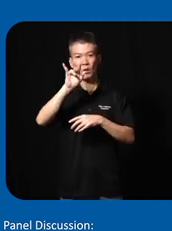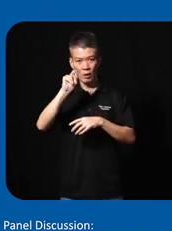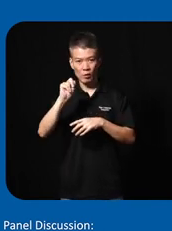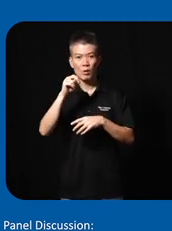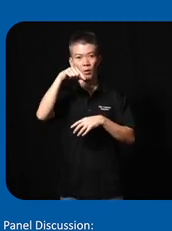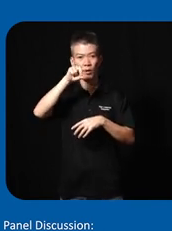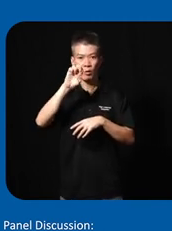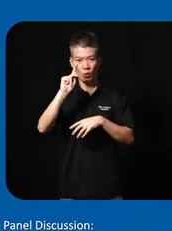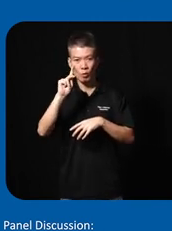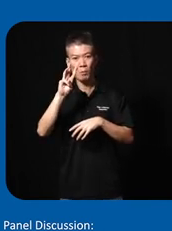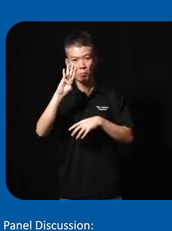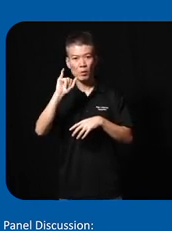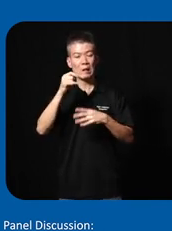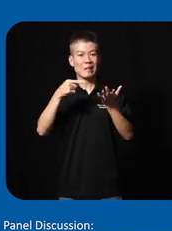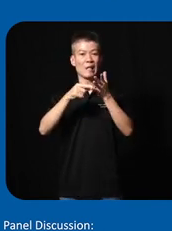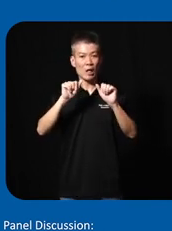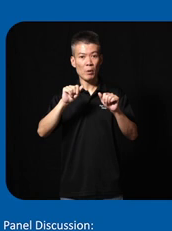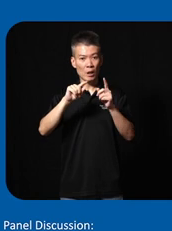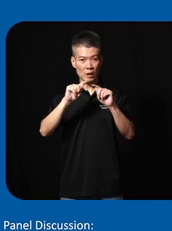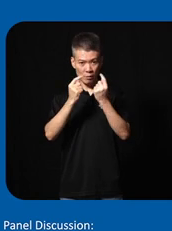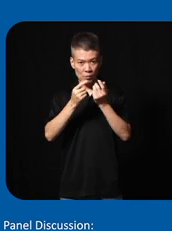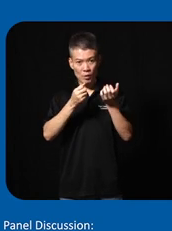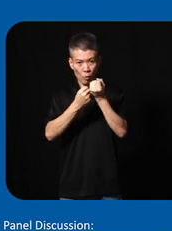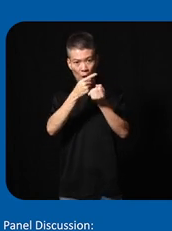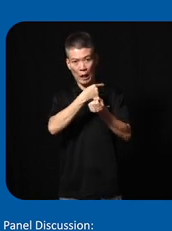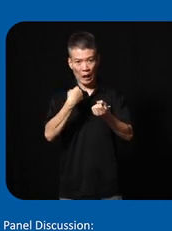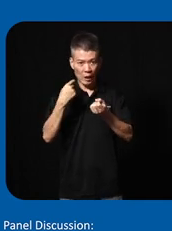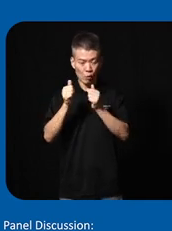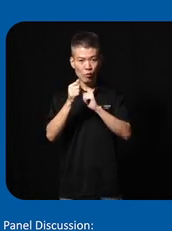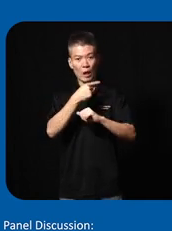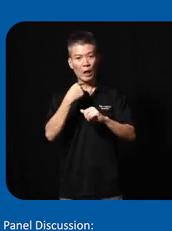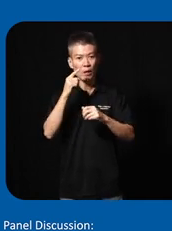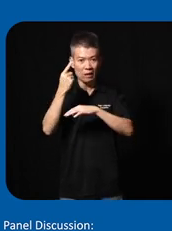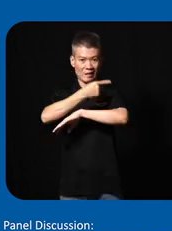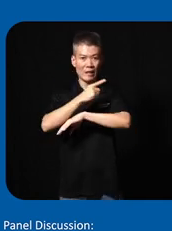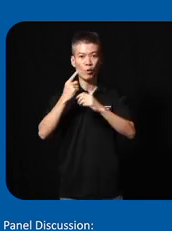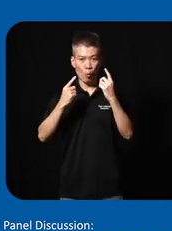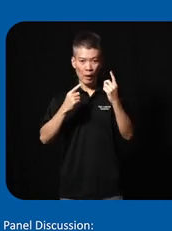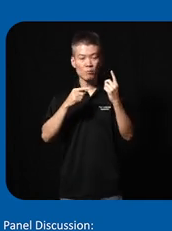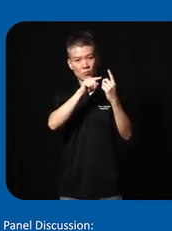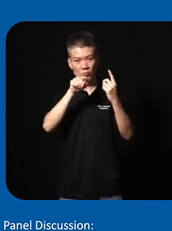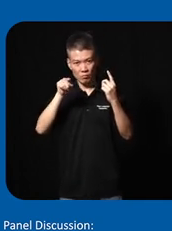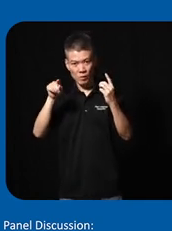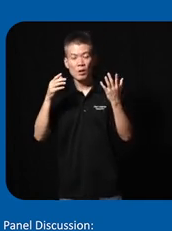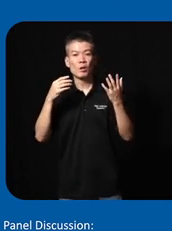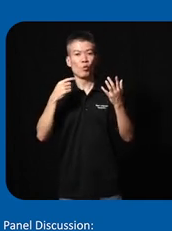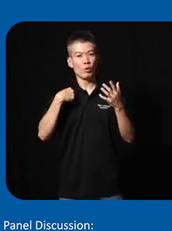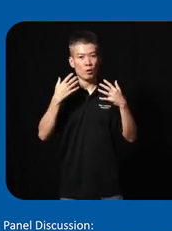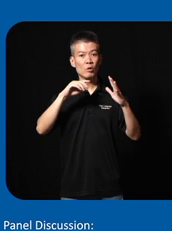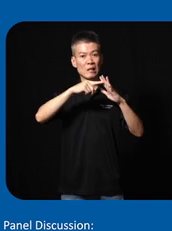and the tech able team who have been supporting to us to with us day one uh we had to start here